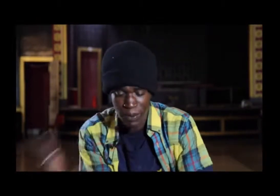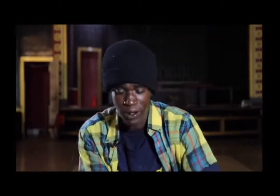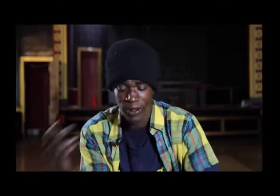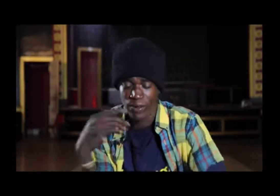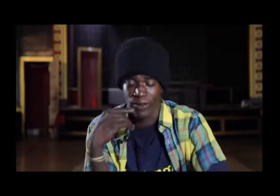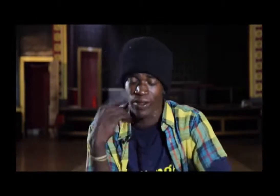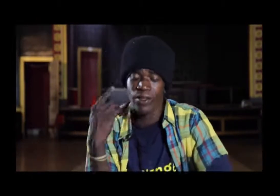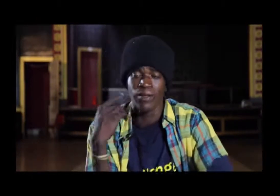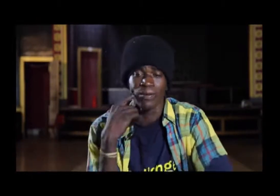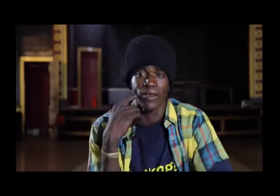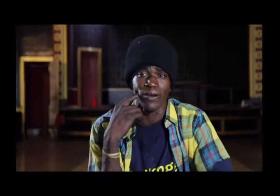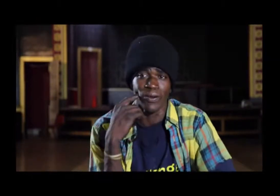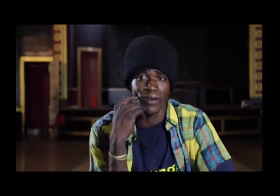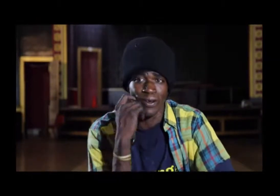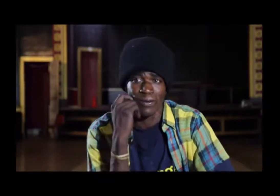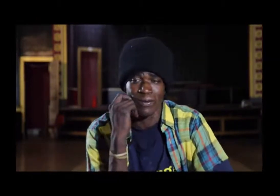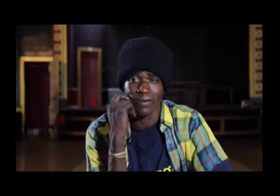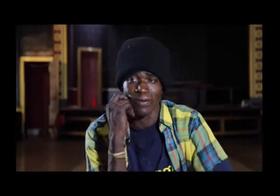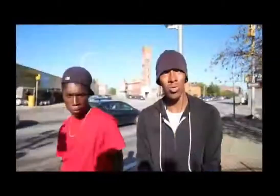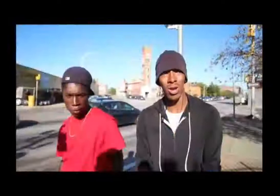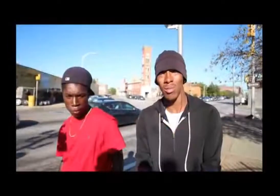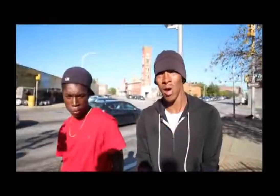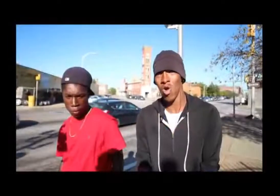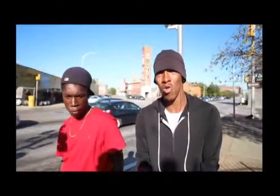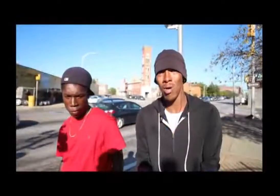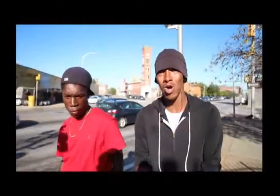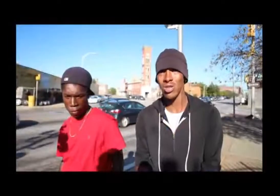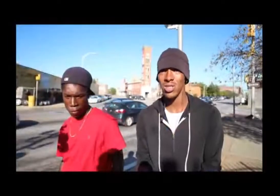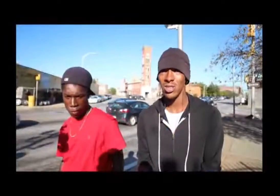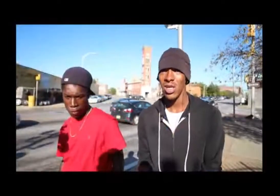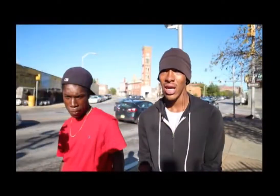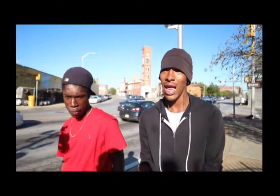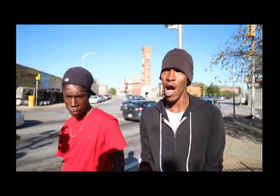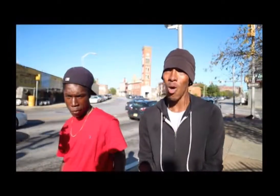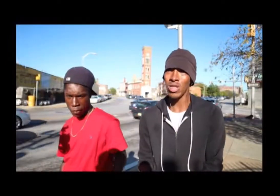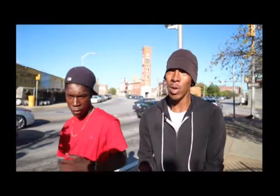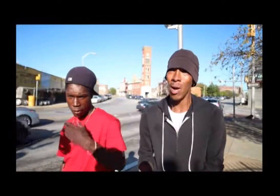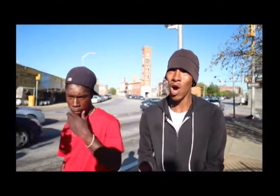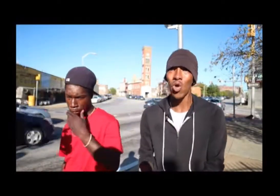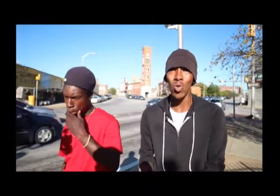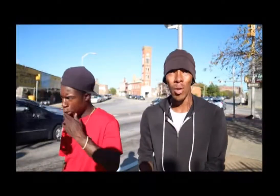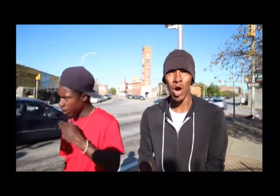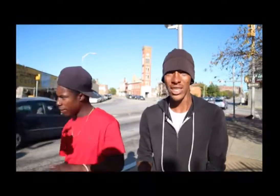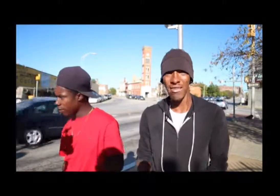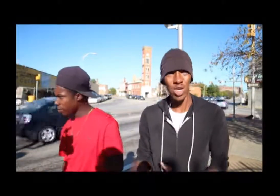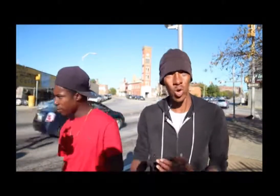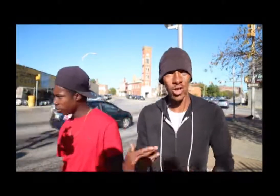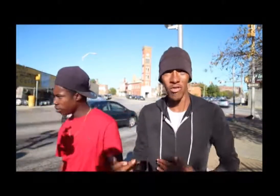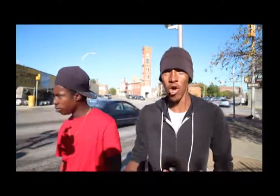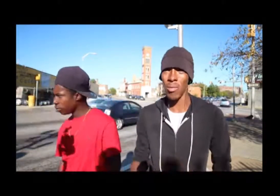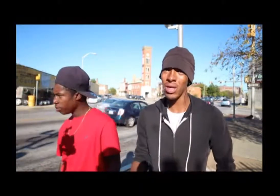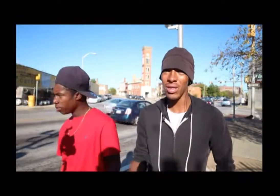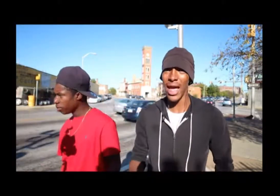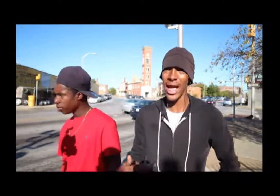i used to take my game systems apart figure out what's wrong with them take the other pieces from my game system and put it together